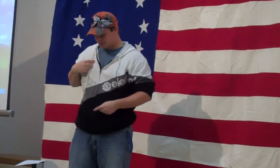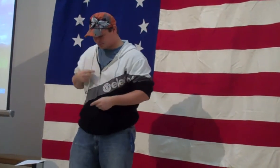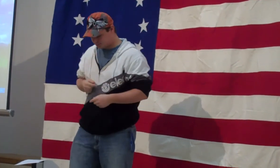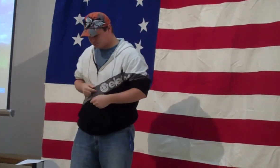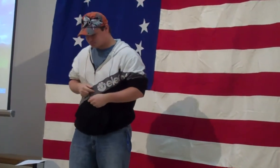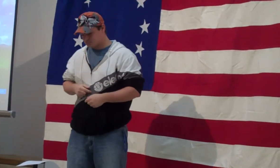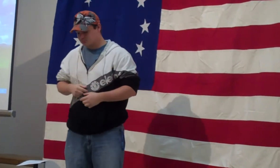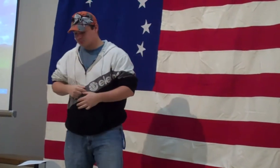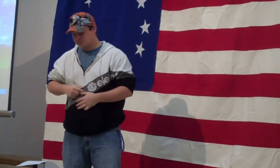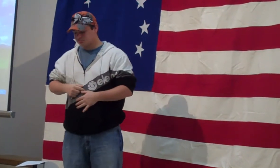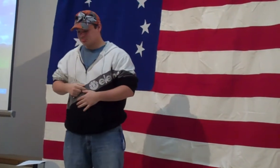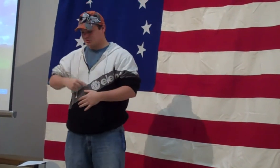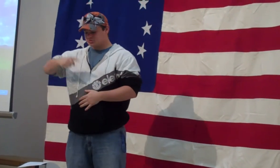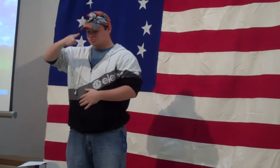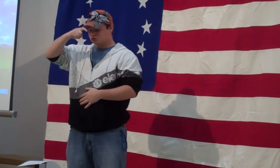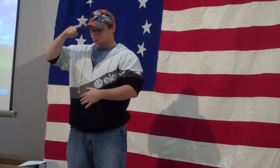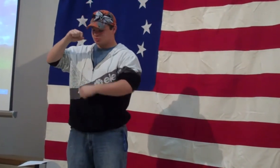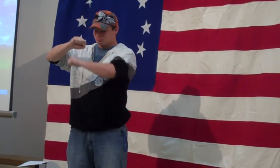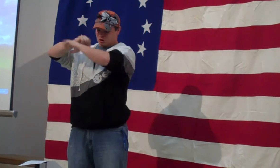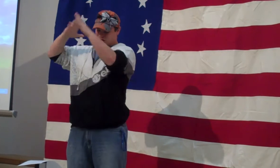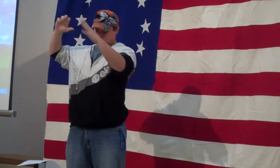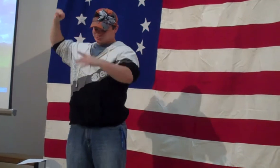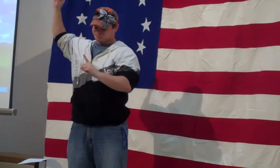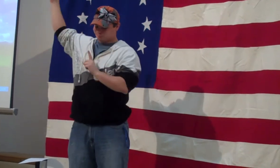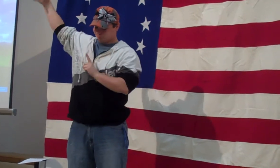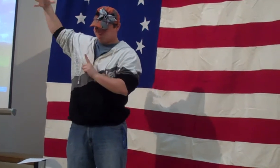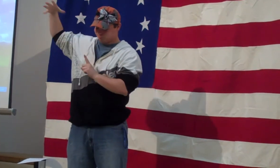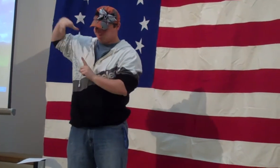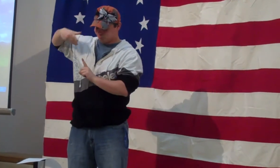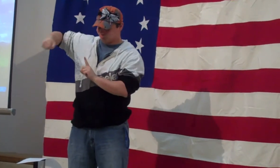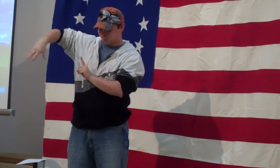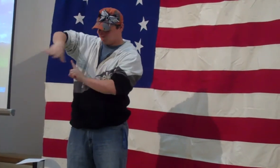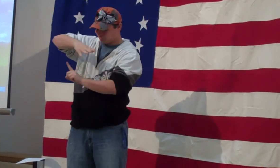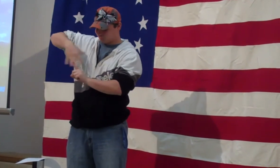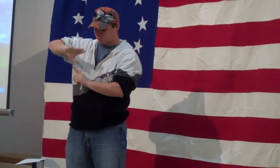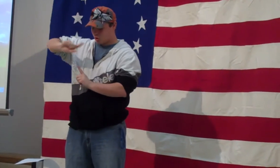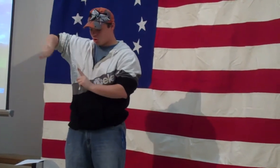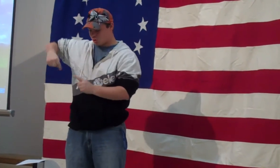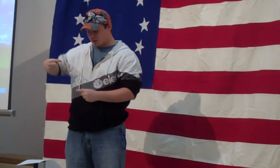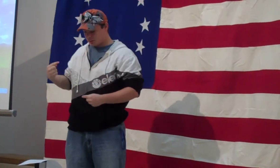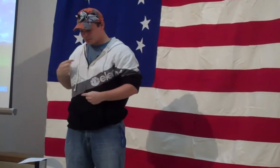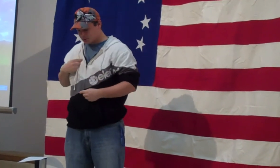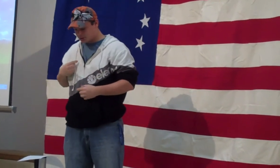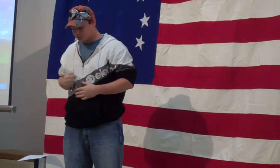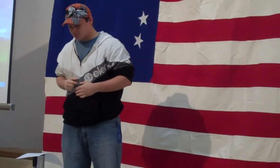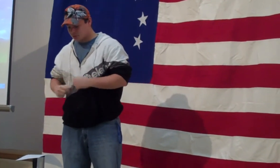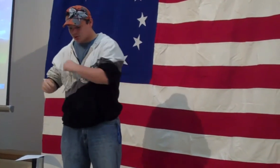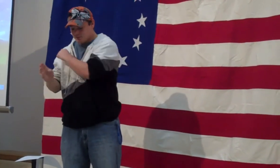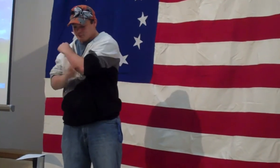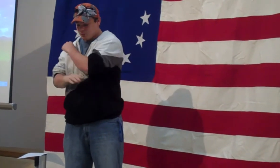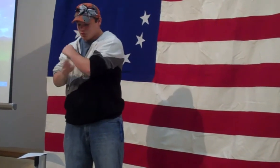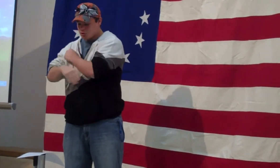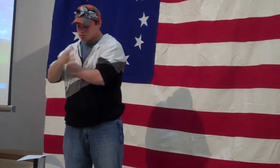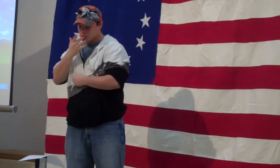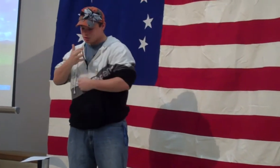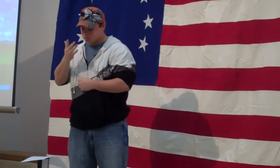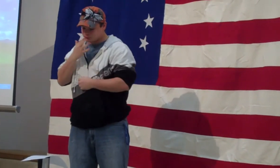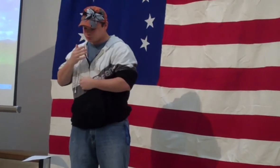I wrote this poem. It's called all around me. Summer's bright sun rays shine all around me.